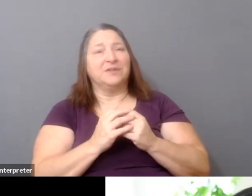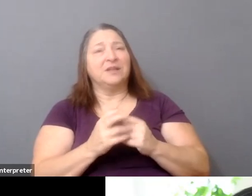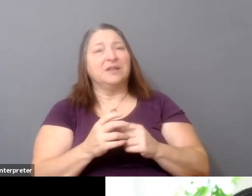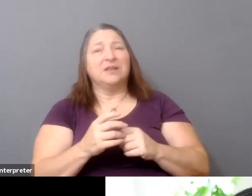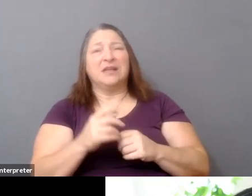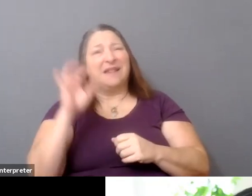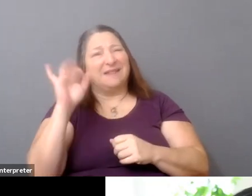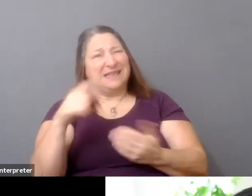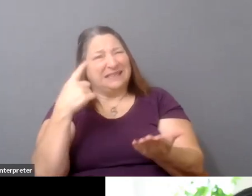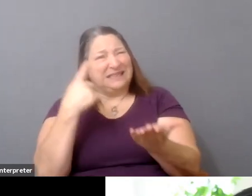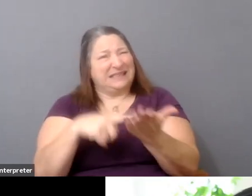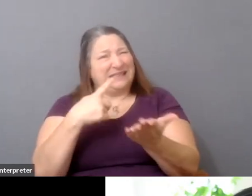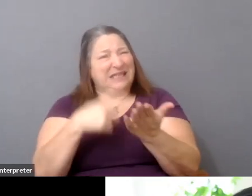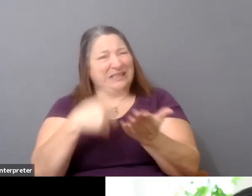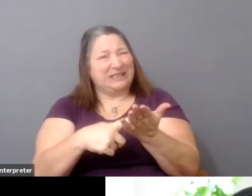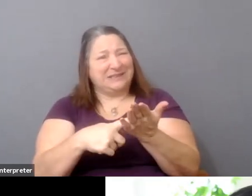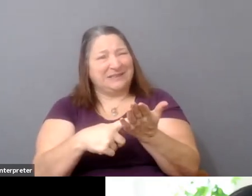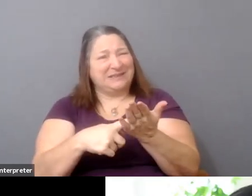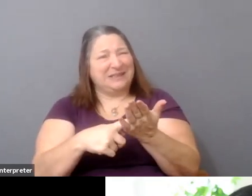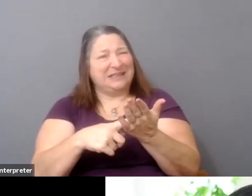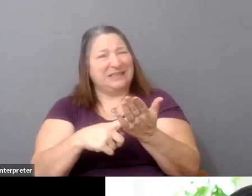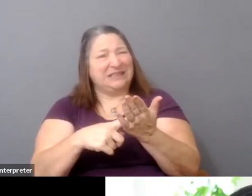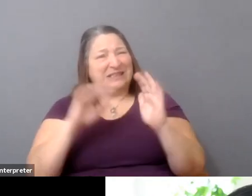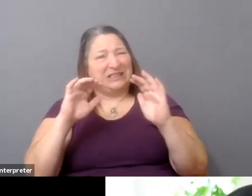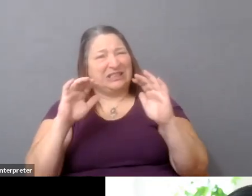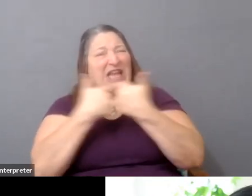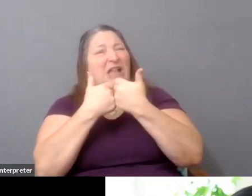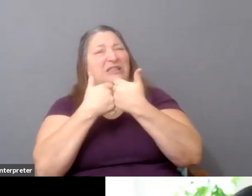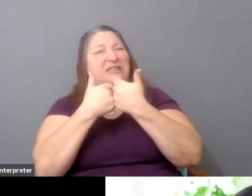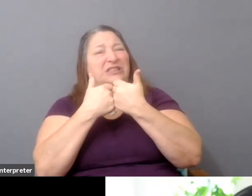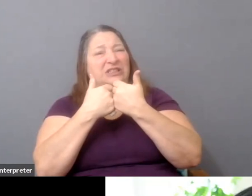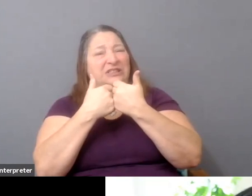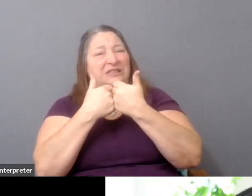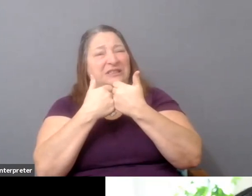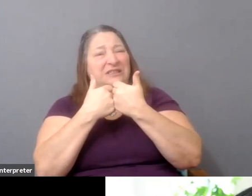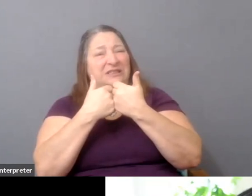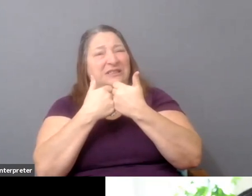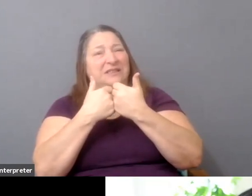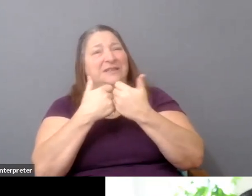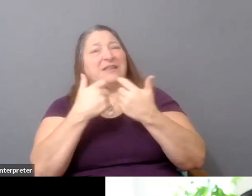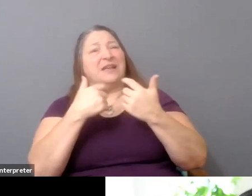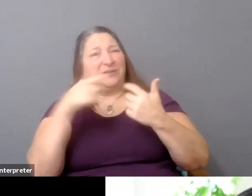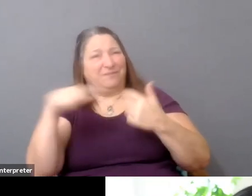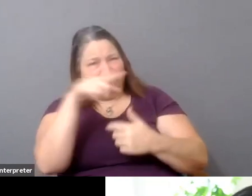without helping folks understand where my perspective is coming from, and so I want to just share a little bit of kind